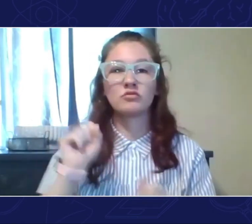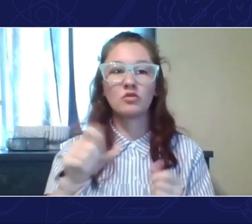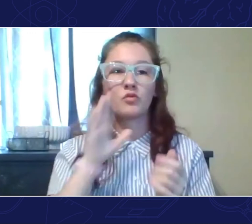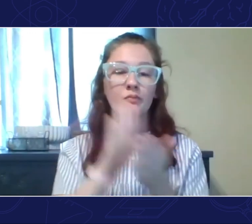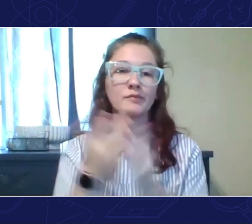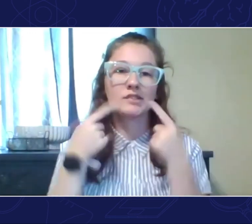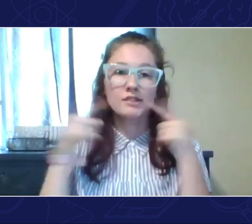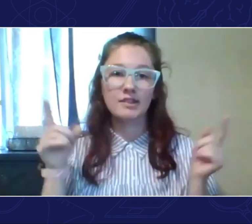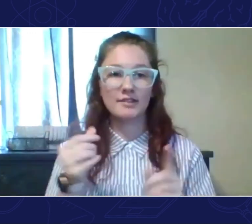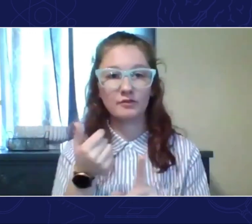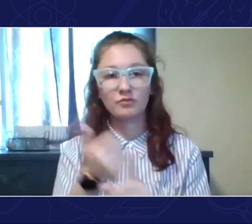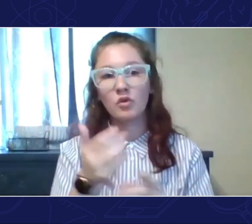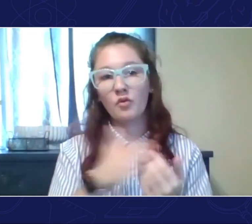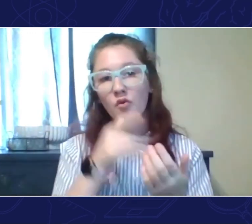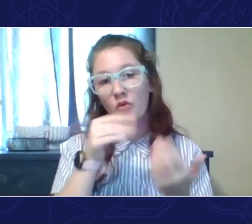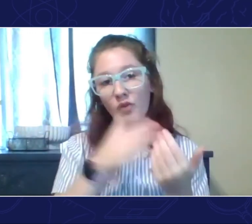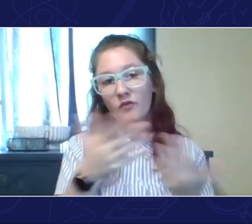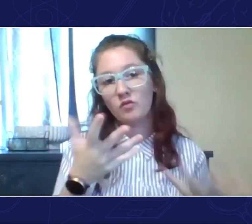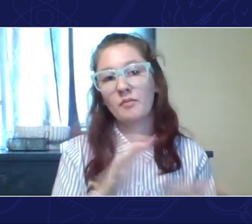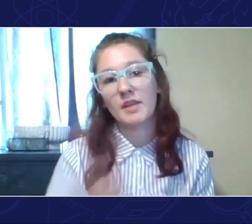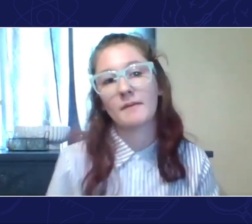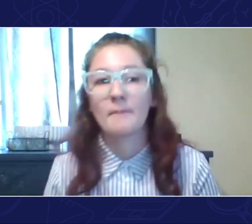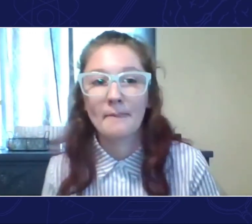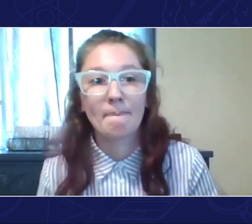and that I will be successful in whatever I want to do.